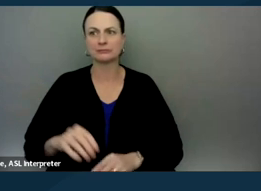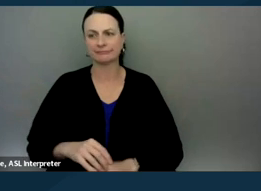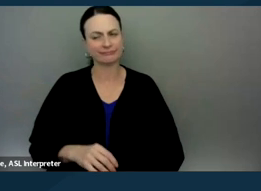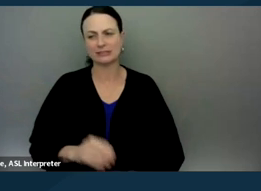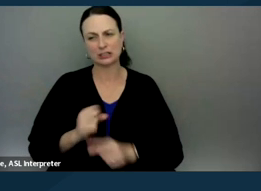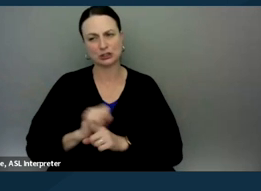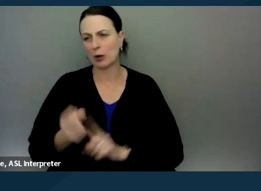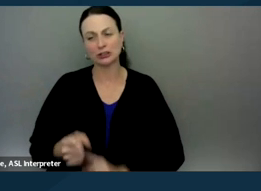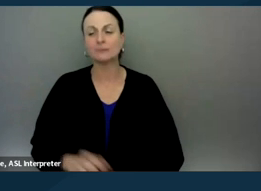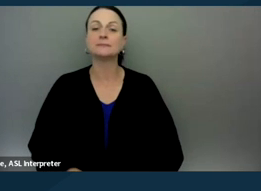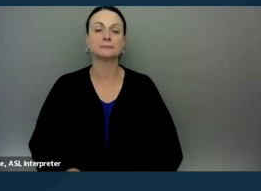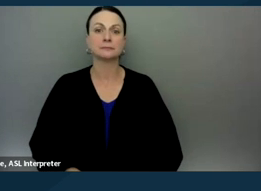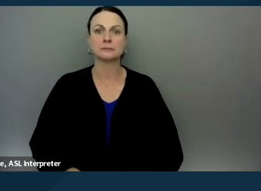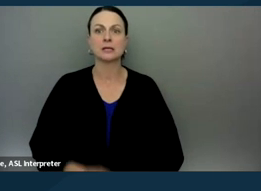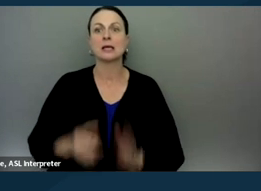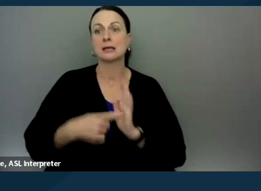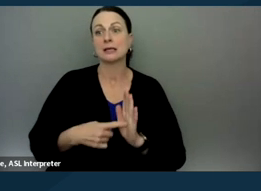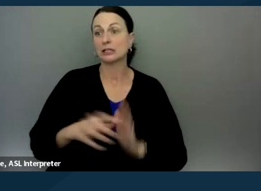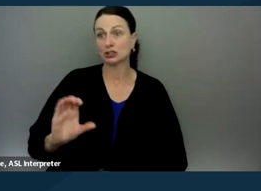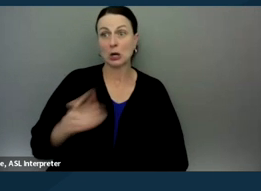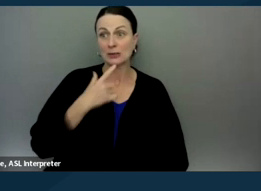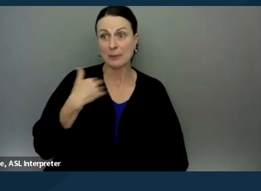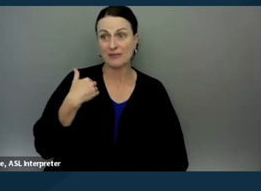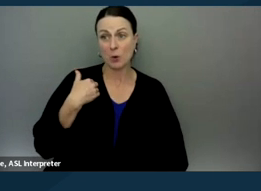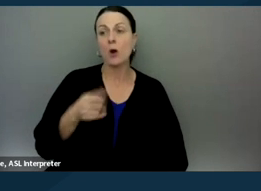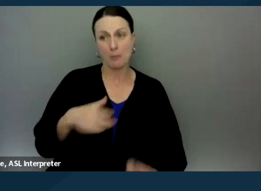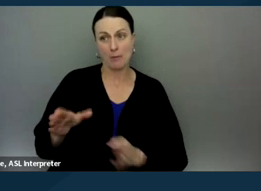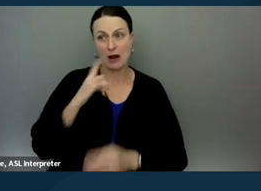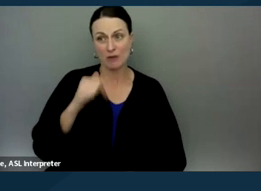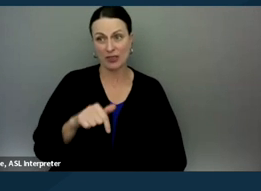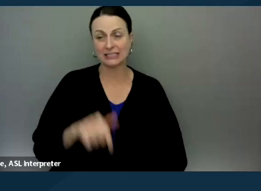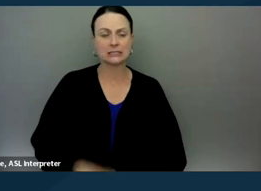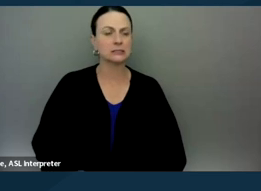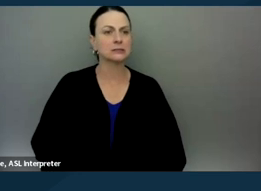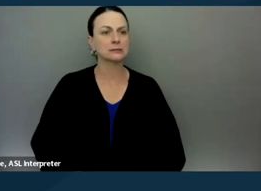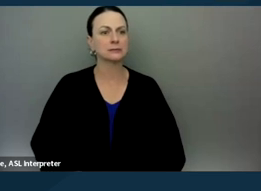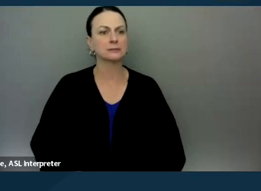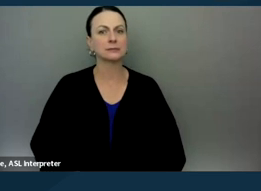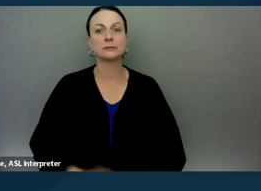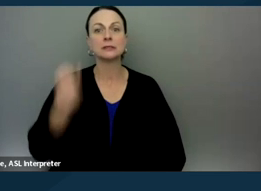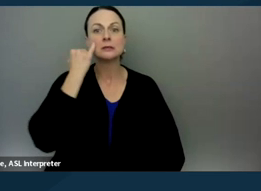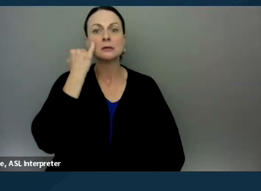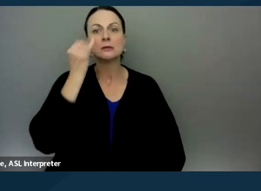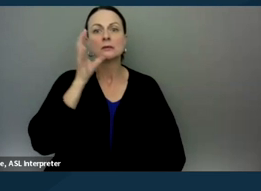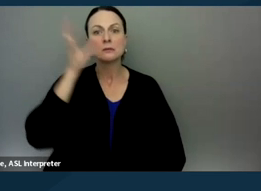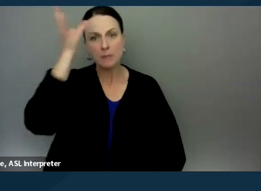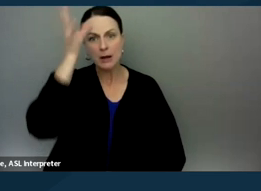An example that Cheryl provided when we were preparing for this is when a parent requests what is called